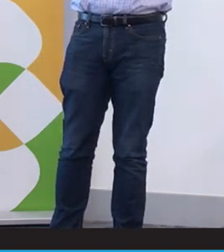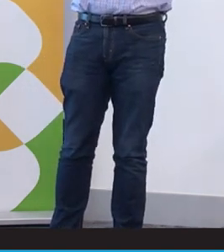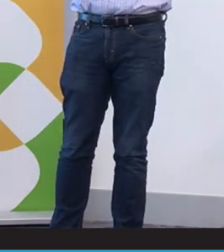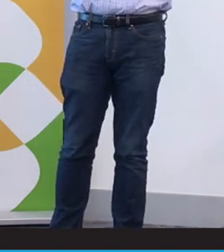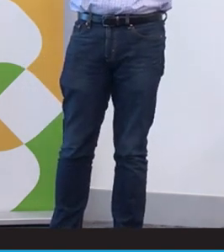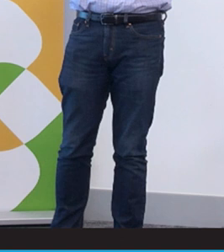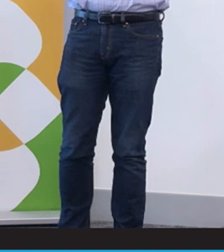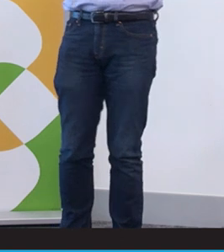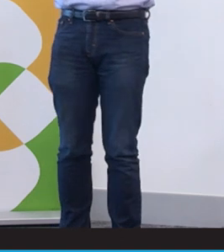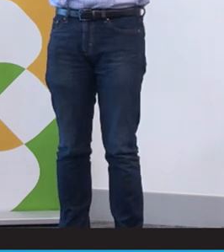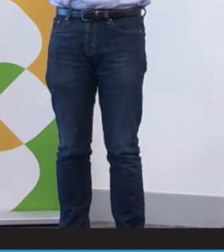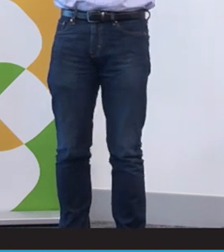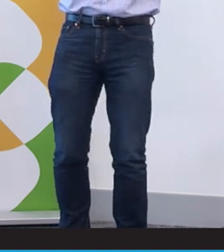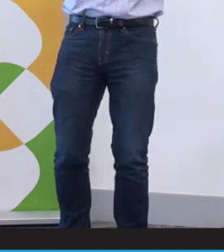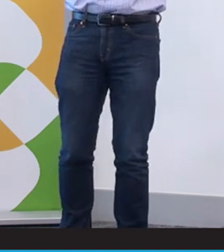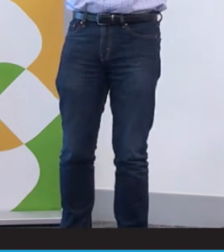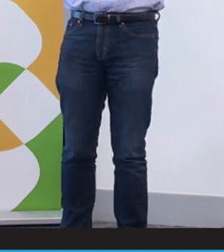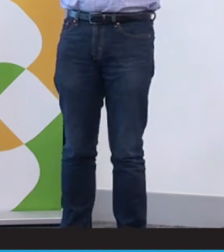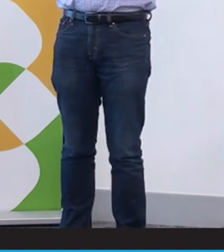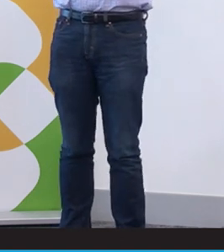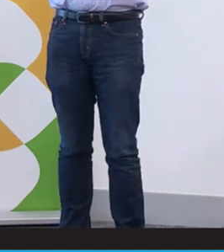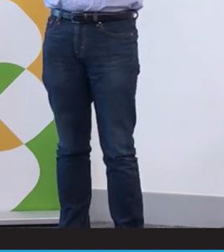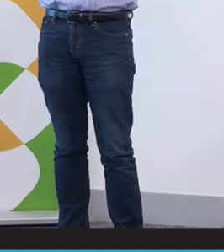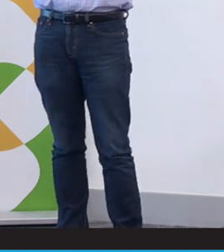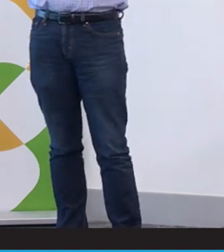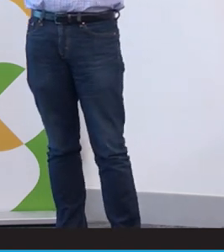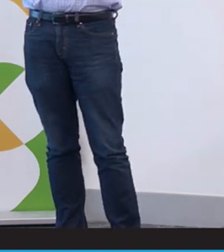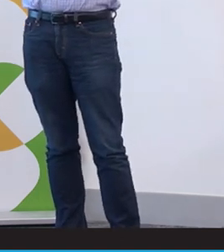Also, the medical model of deafness is all about the need to fix something. But if you